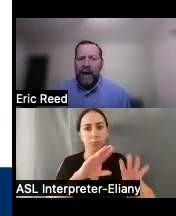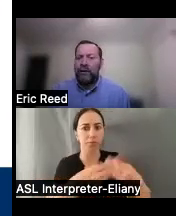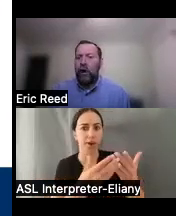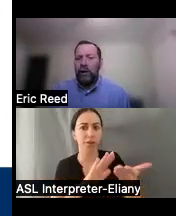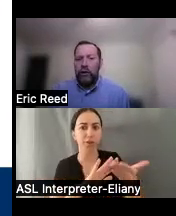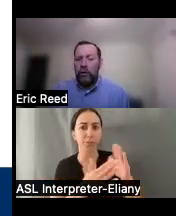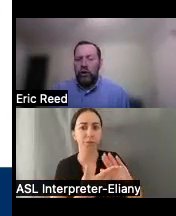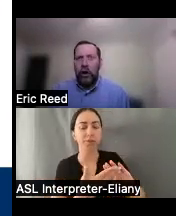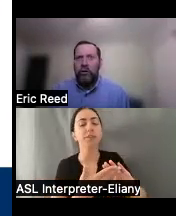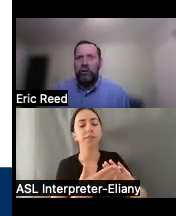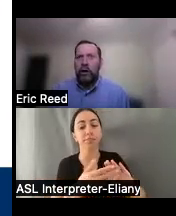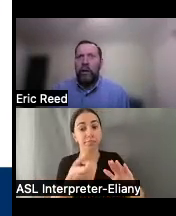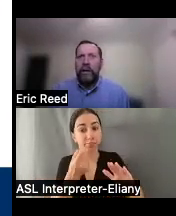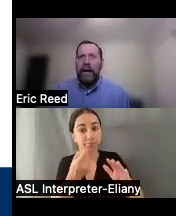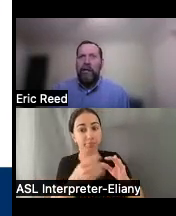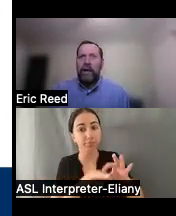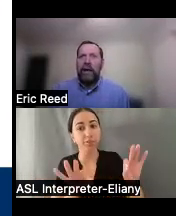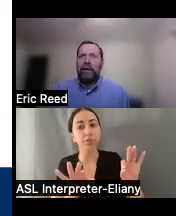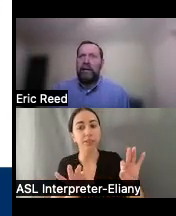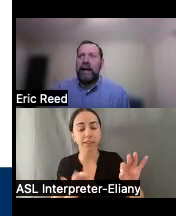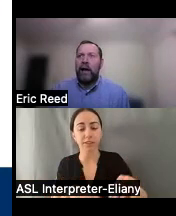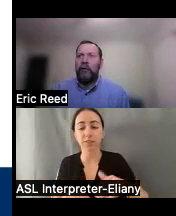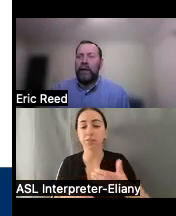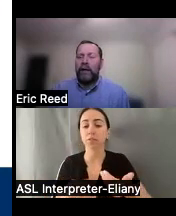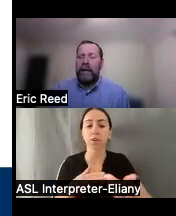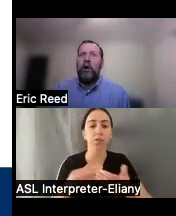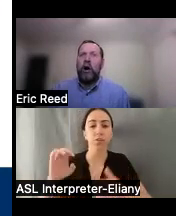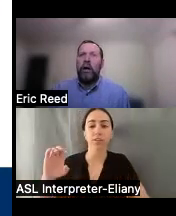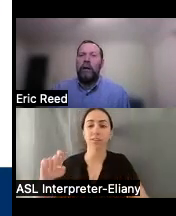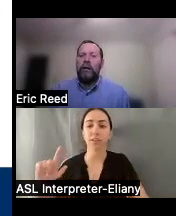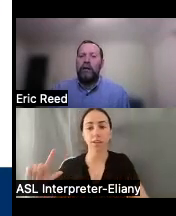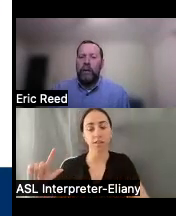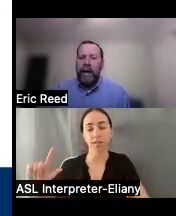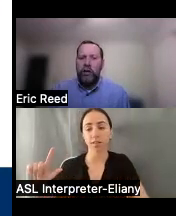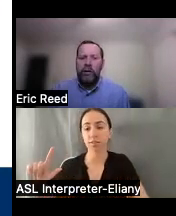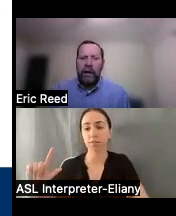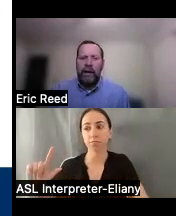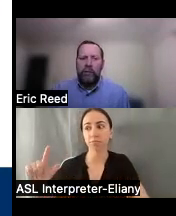um that is all at no charge so anything that the cils get in on donation and